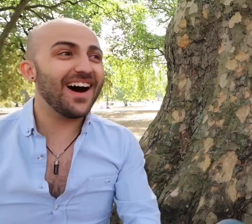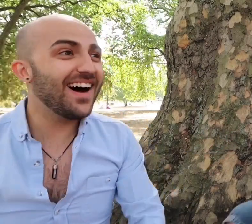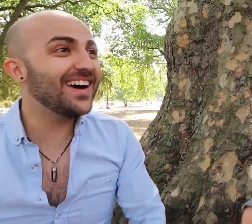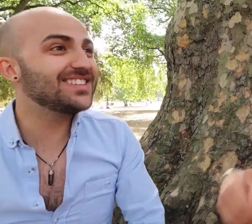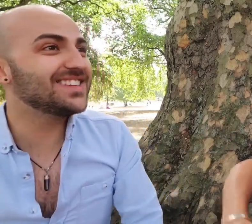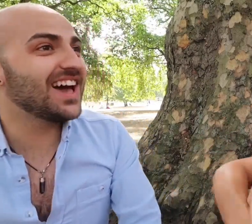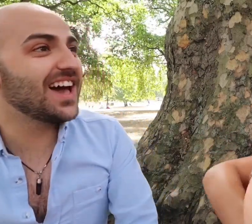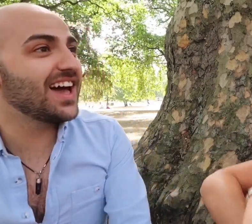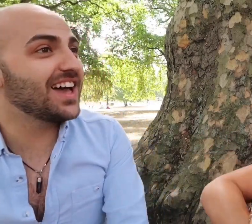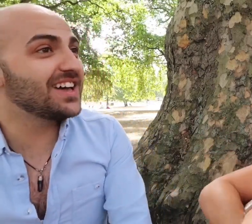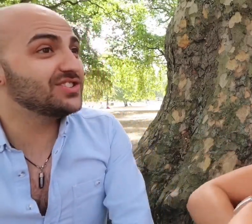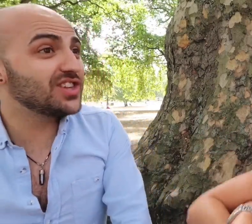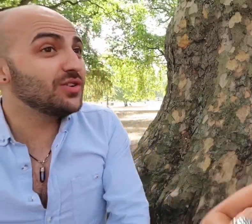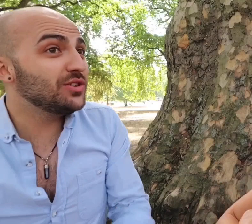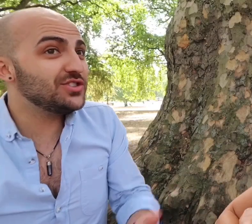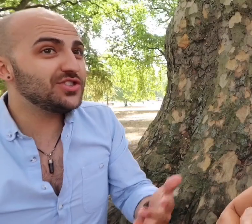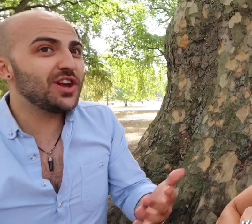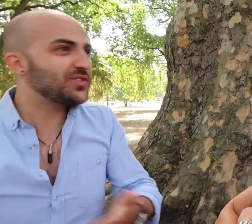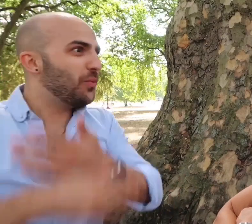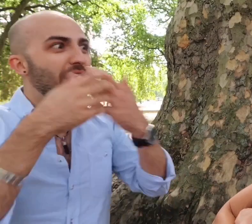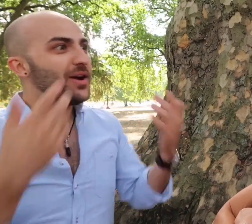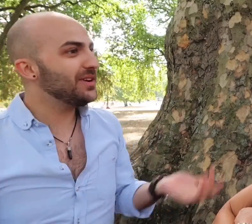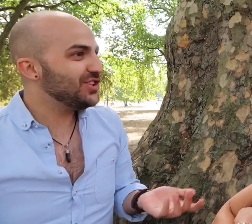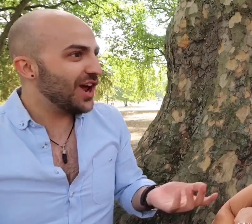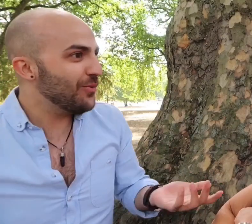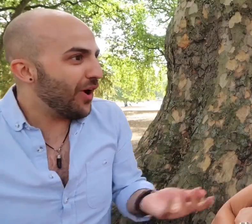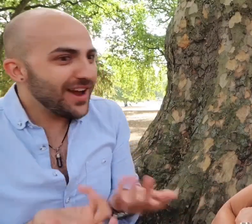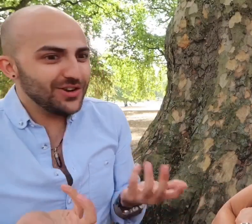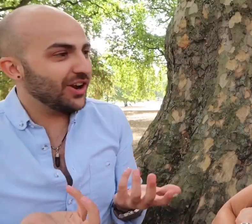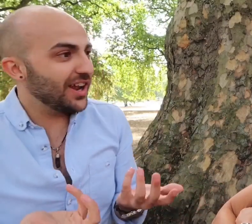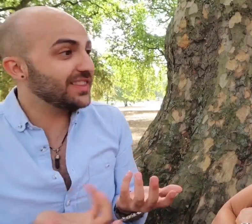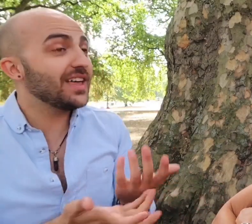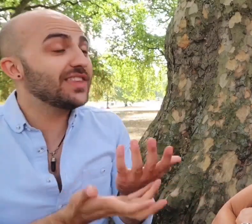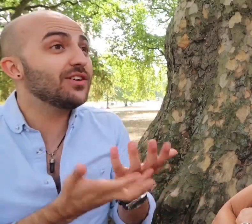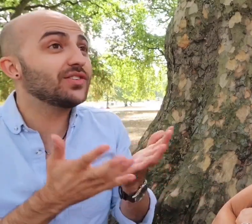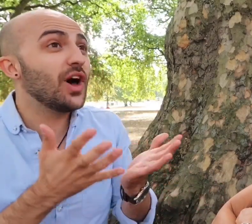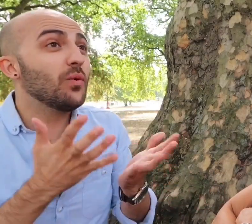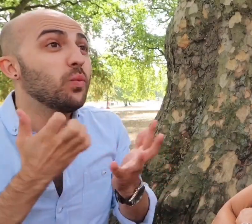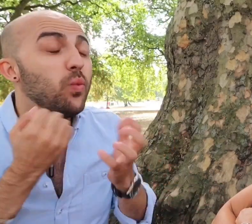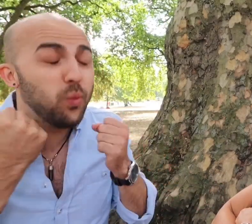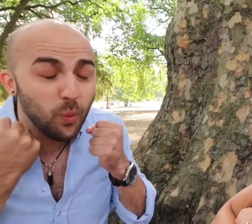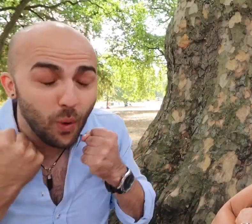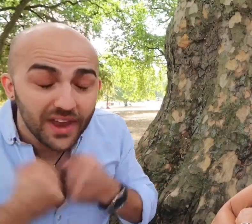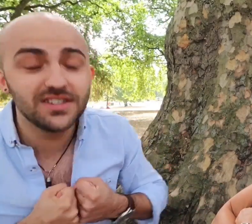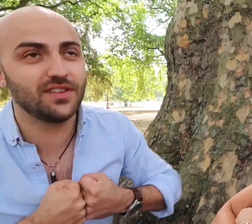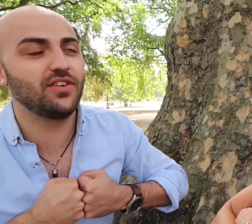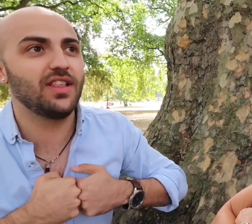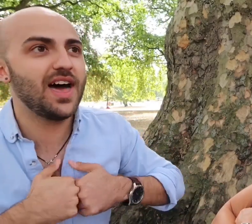but, so why are we not learning. There is a wonderful